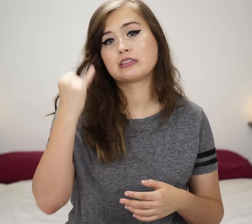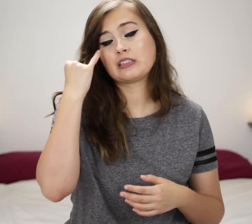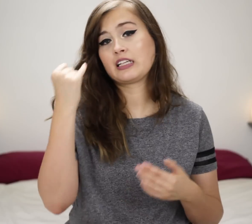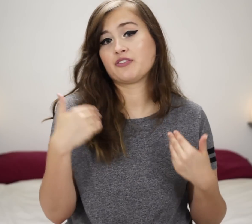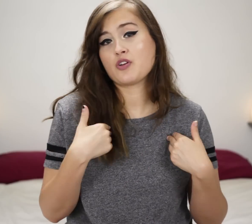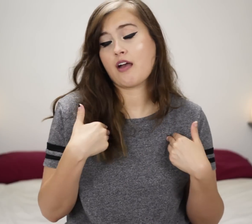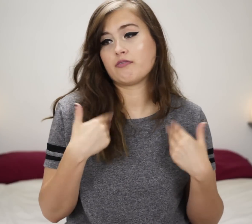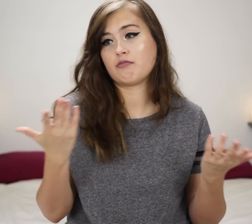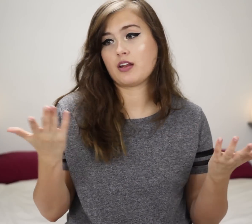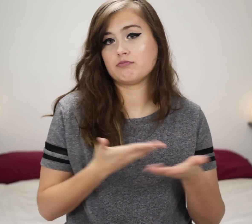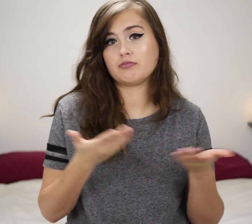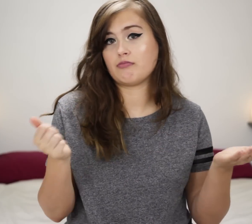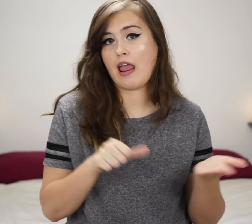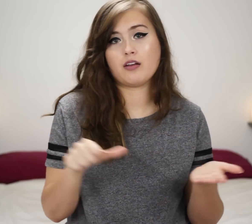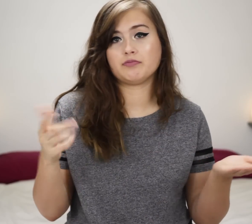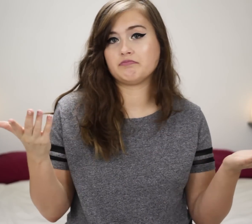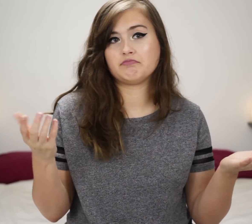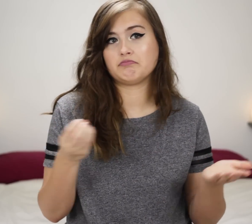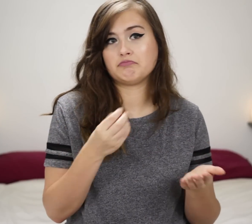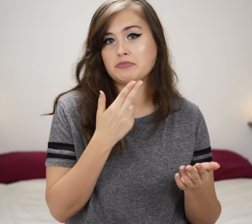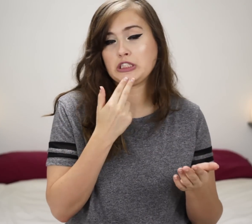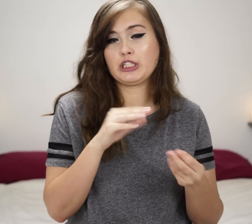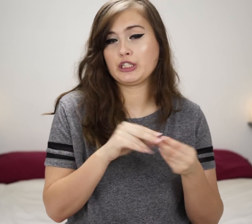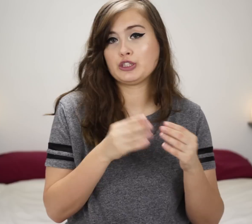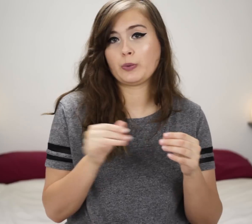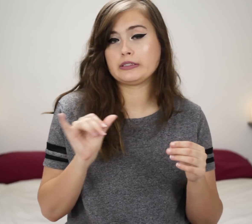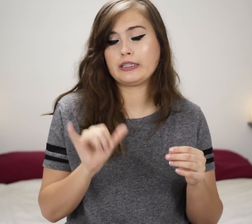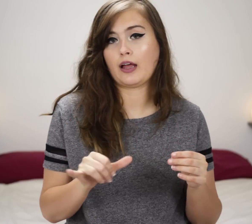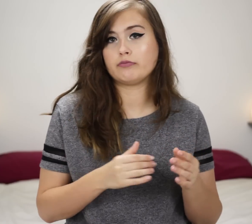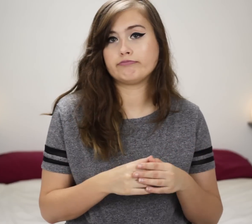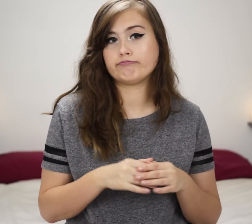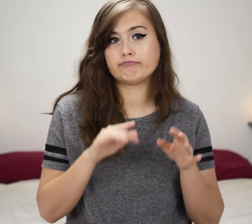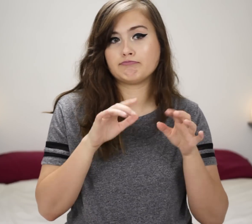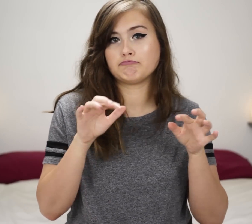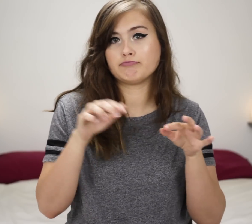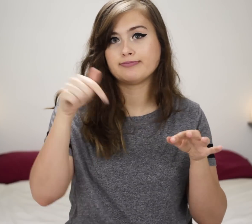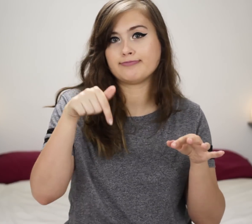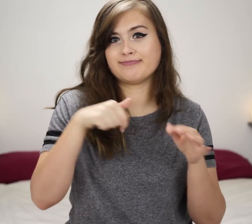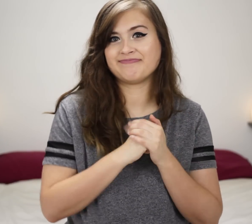If you have any cute stories like that, share them in the comments.